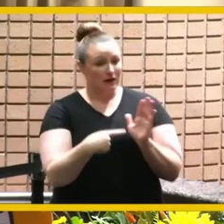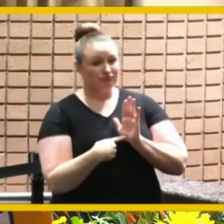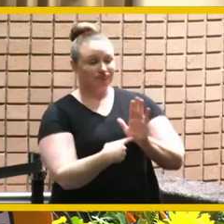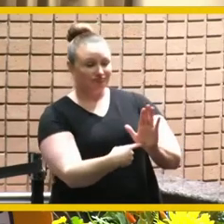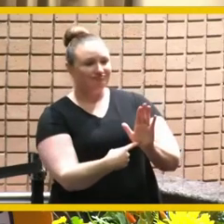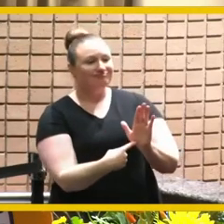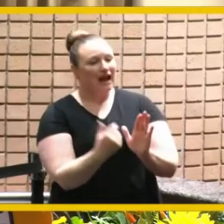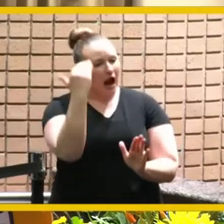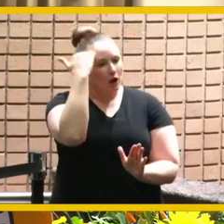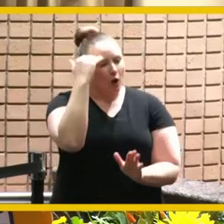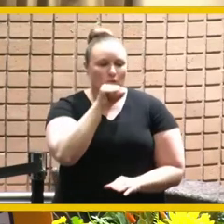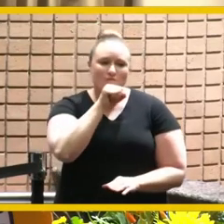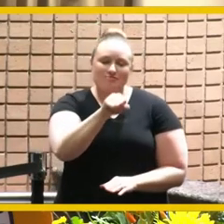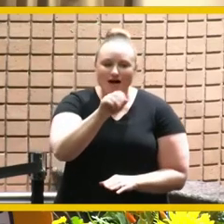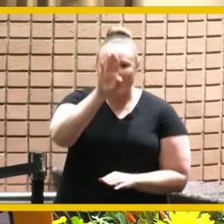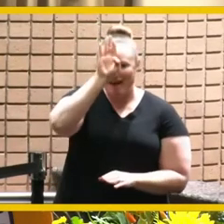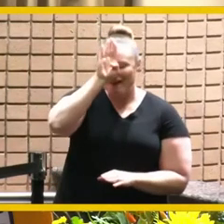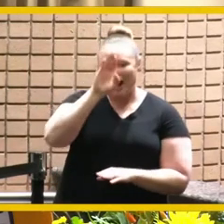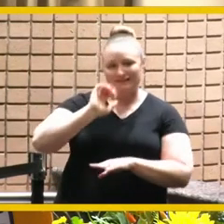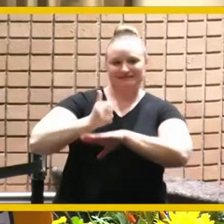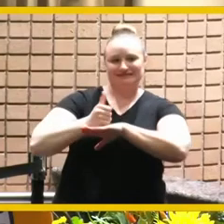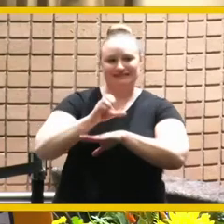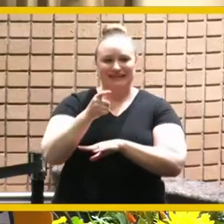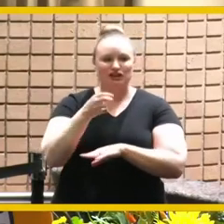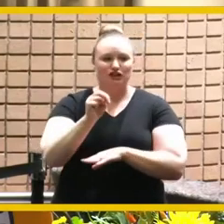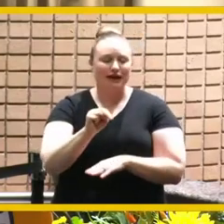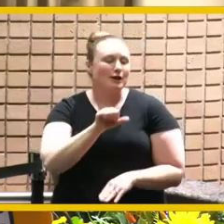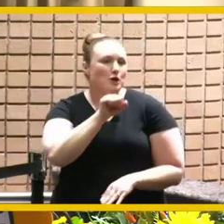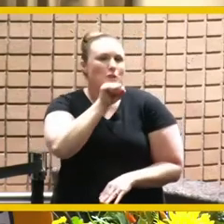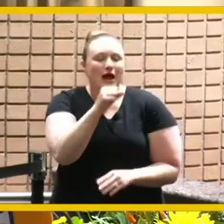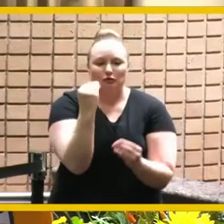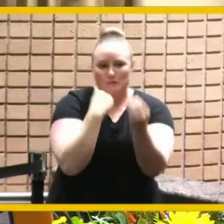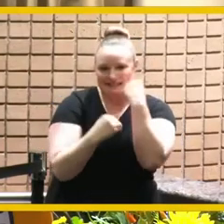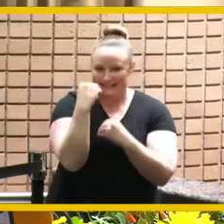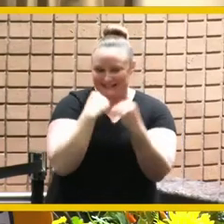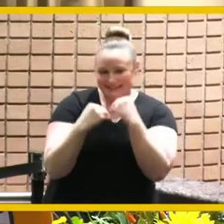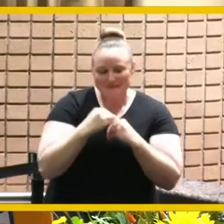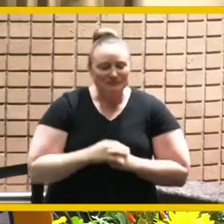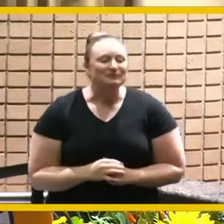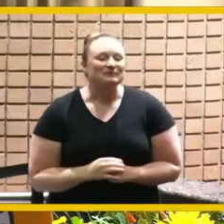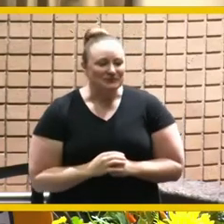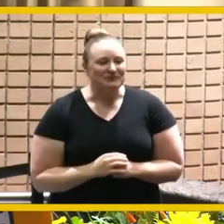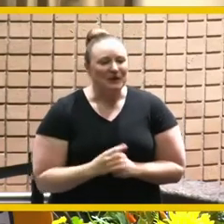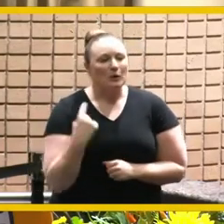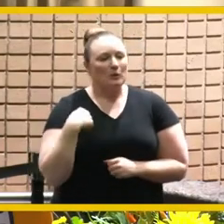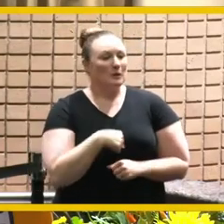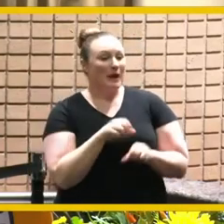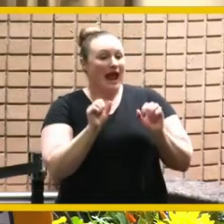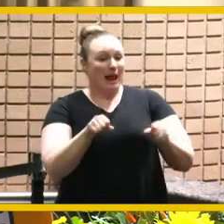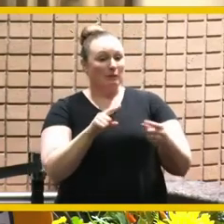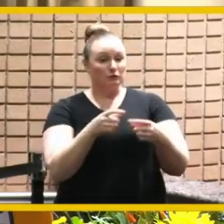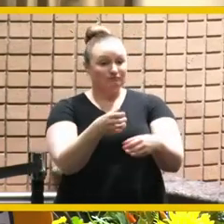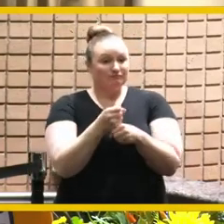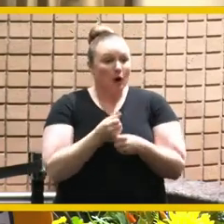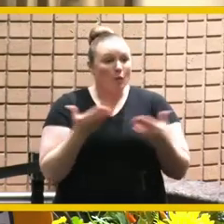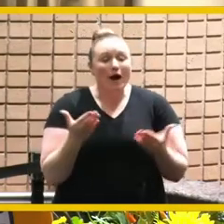love the fire station and you love to eat so we were able to um give you a um a dinner for four